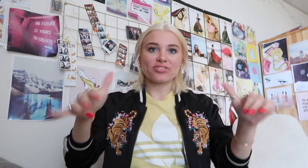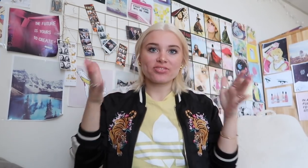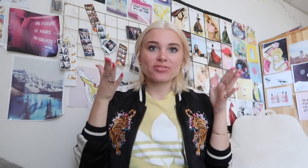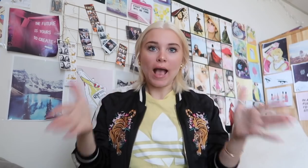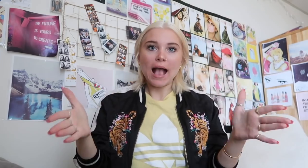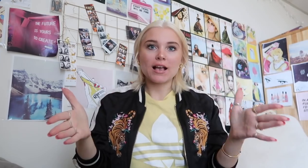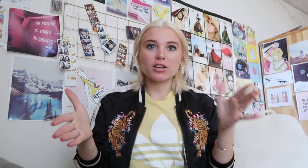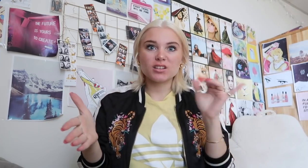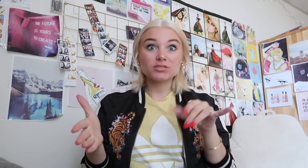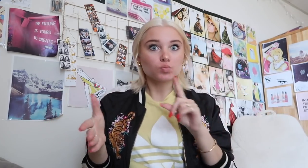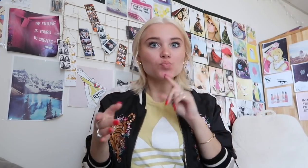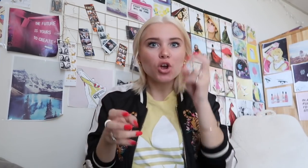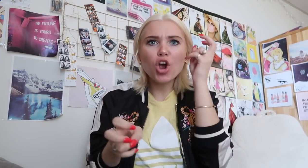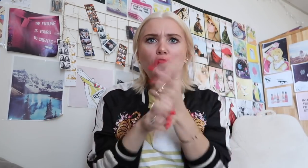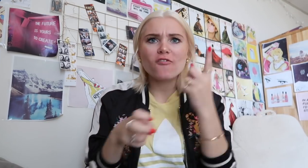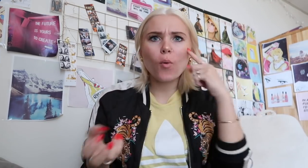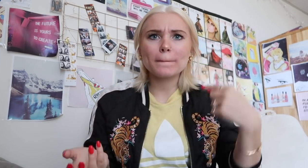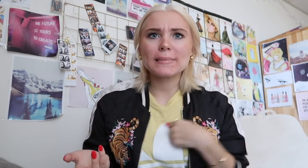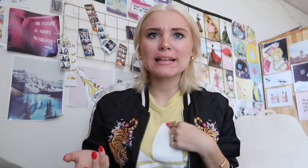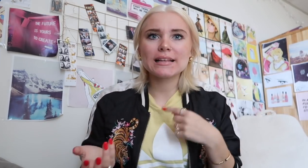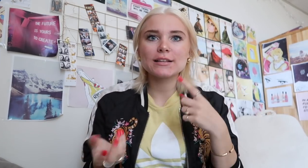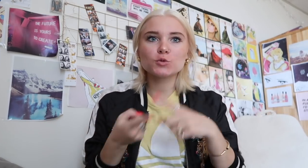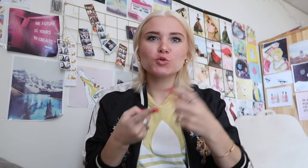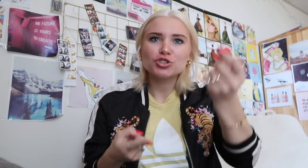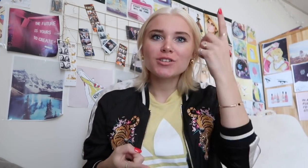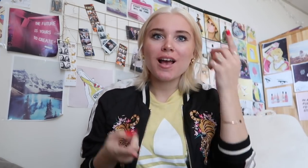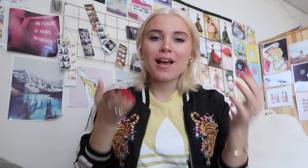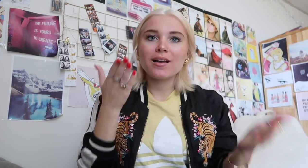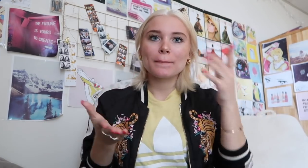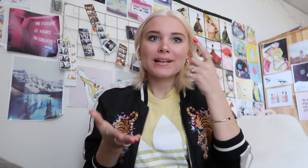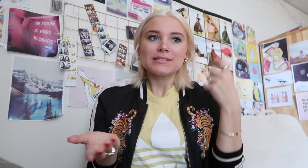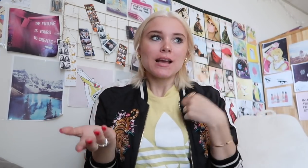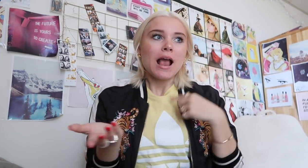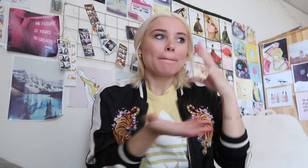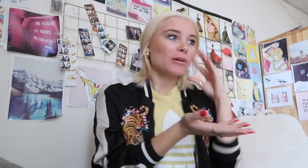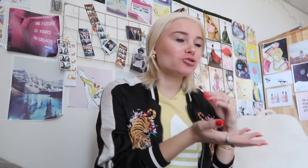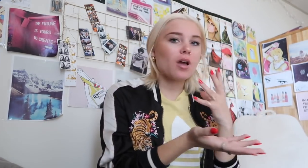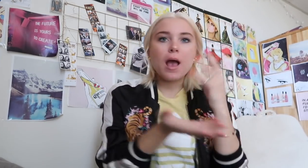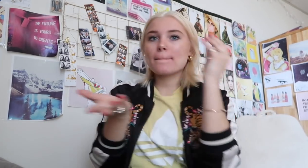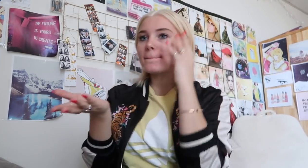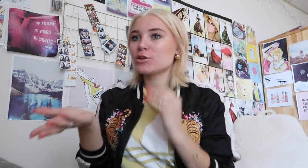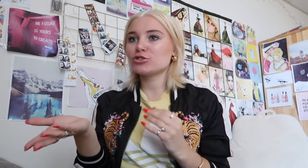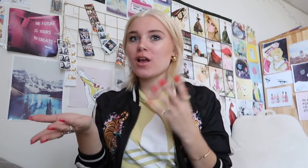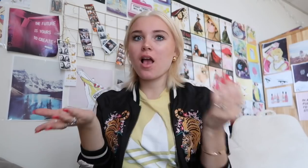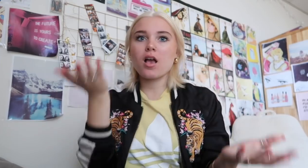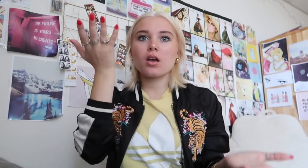sometimes it was hard for me to understand both worlds